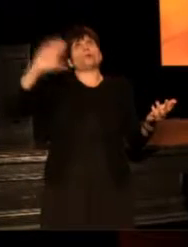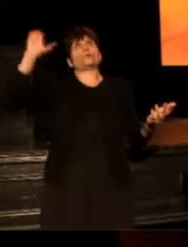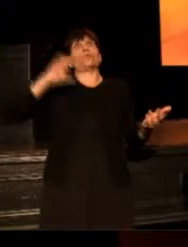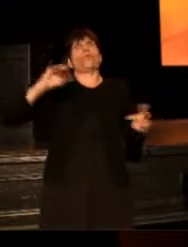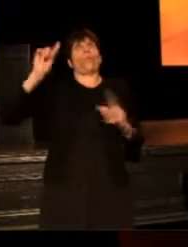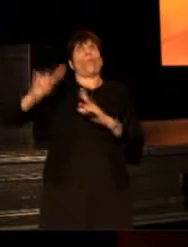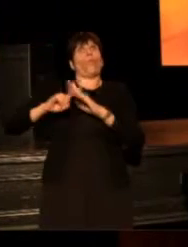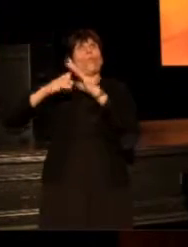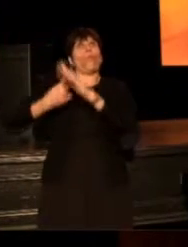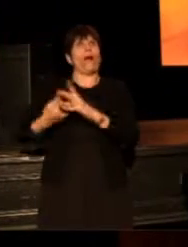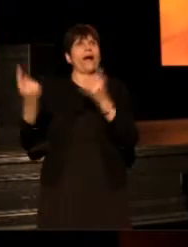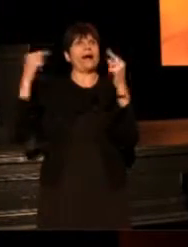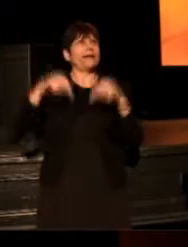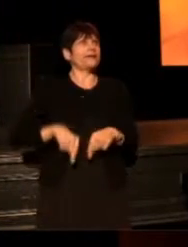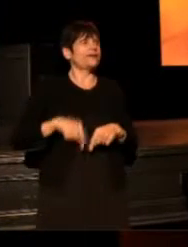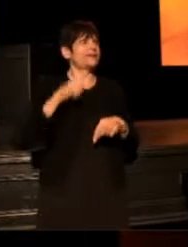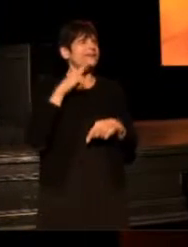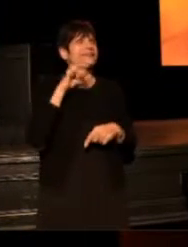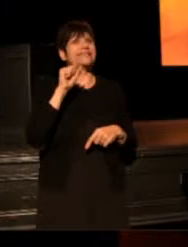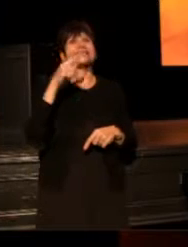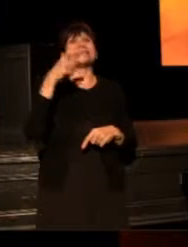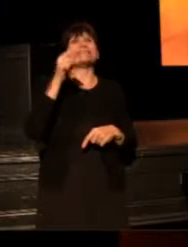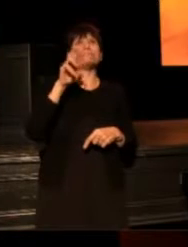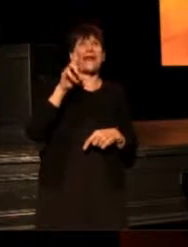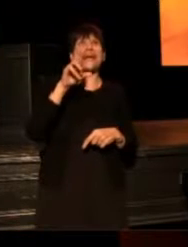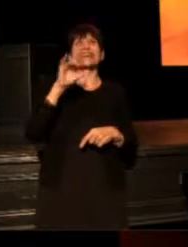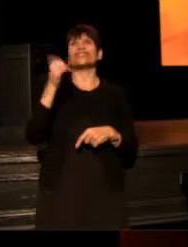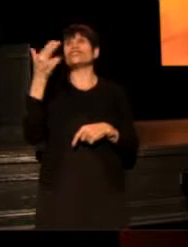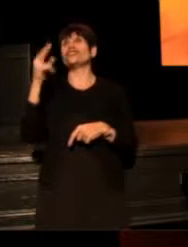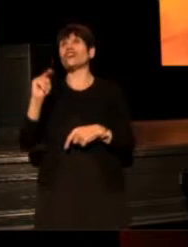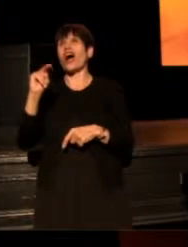Outlasting Peter, John and Ben